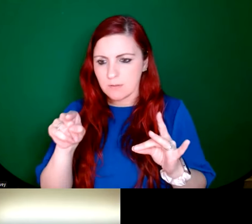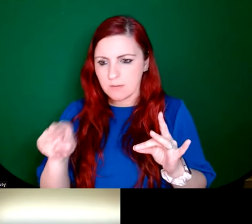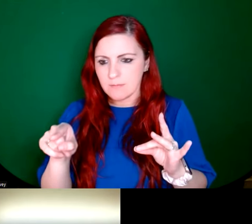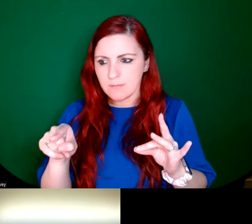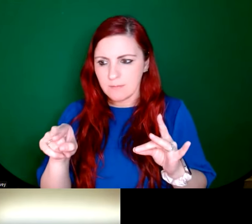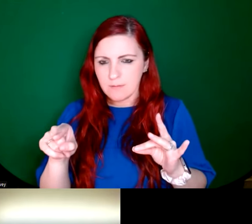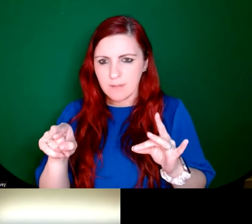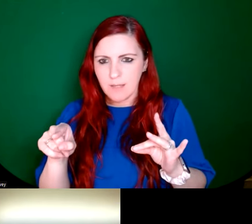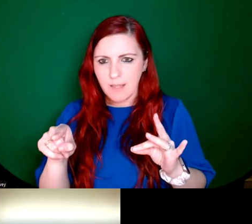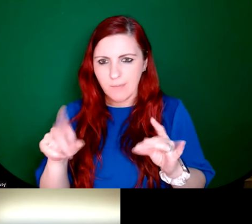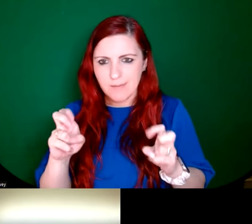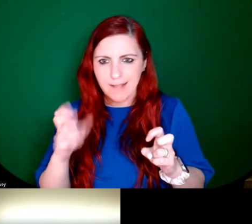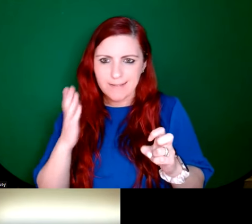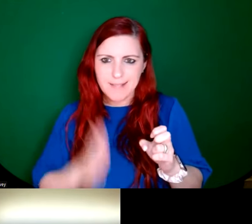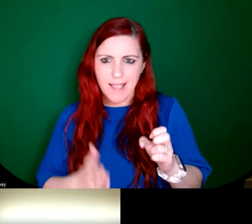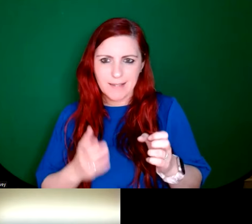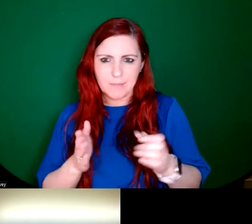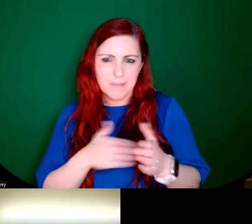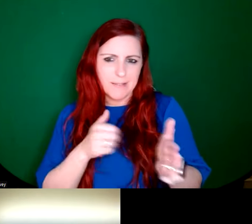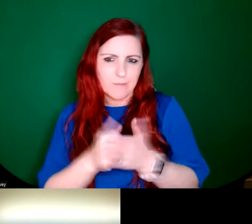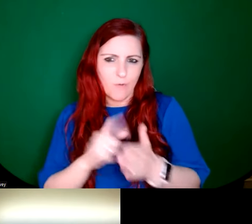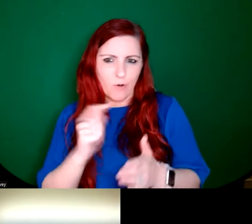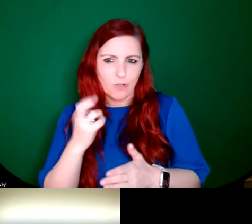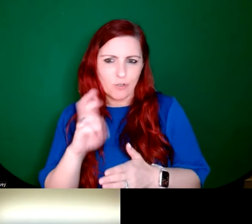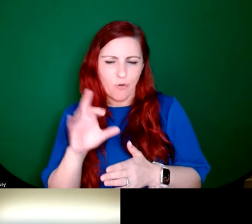for An Túr Ghloine. And I think the best examples would be in a church in